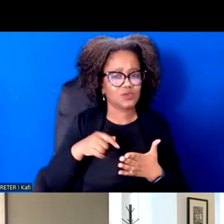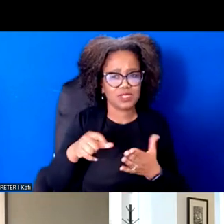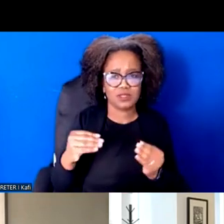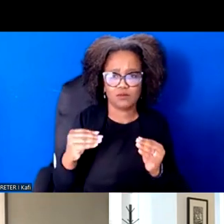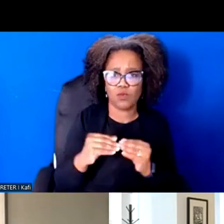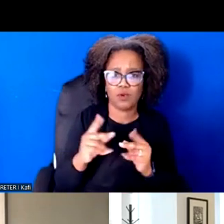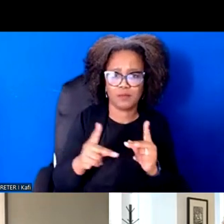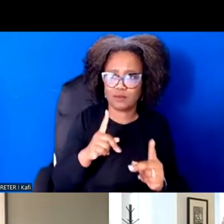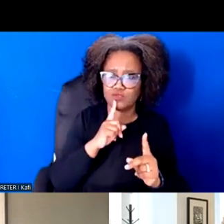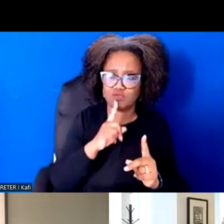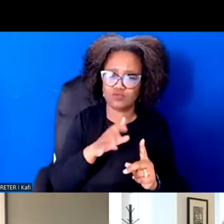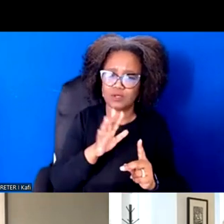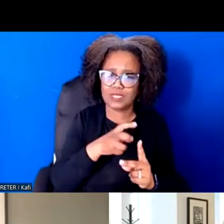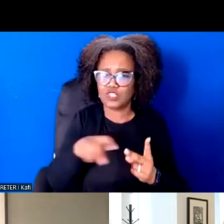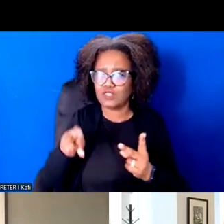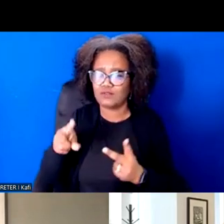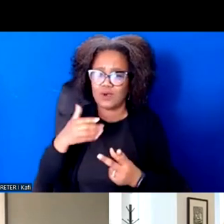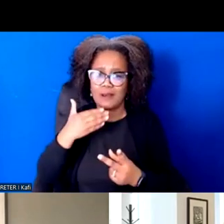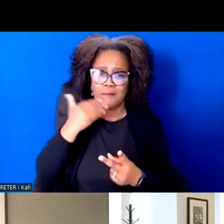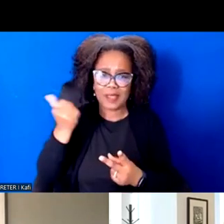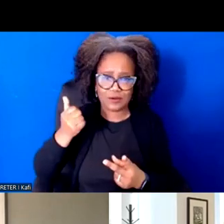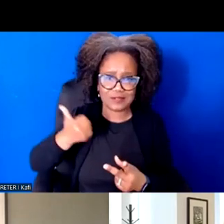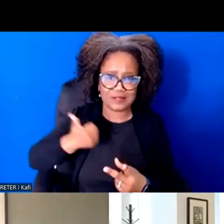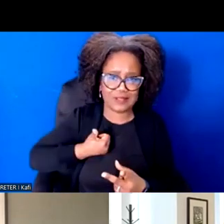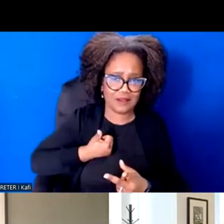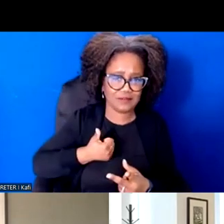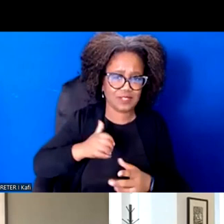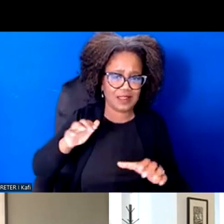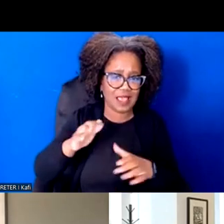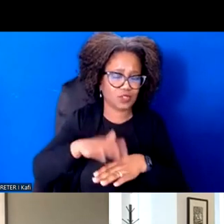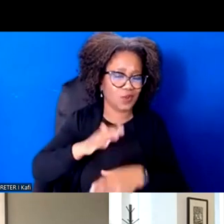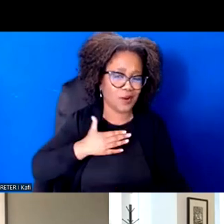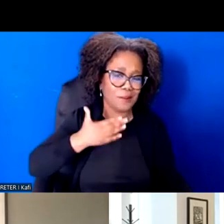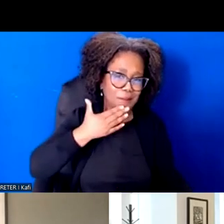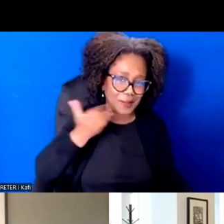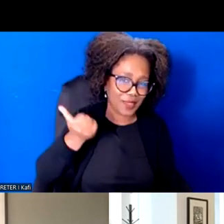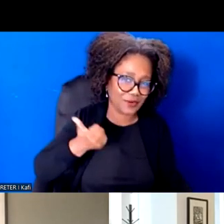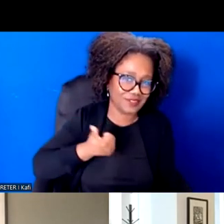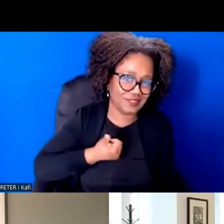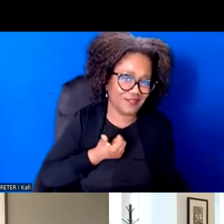And to act for a better selves. You know, I think that so to me, that's just a constant challenge that have and that to